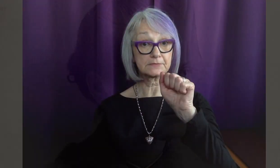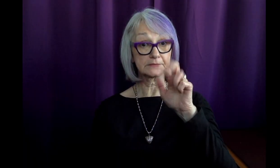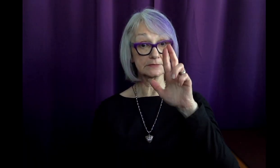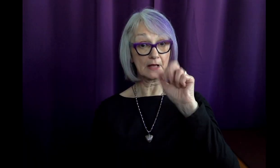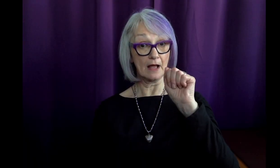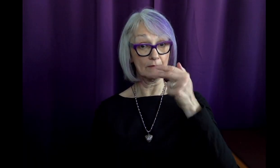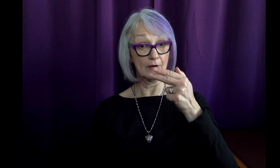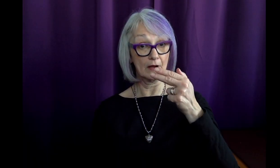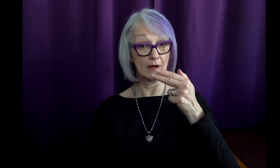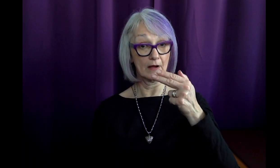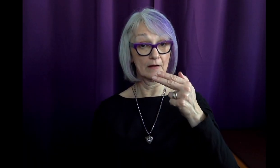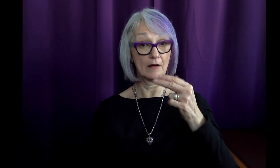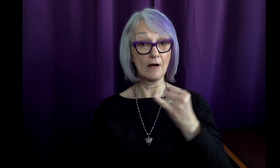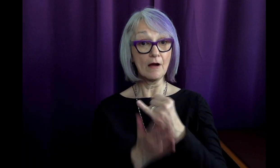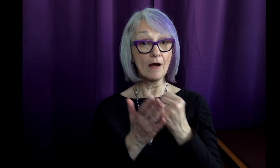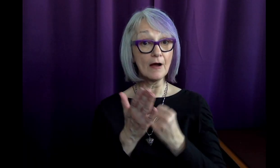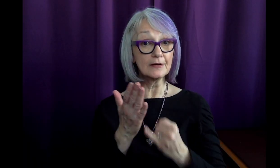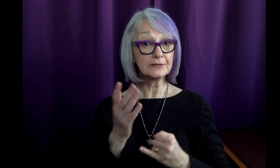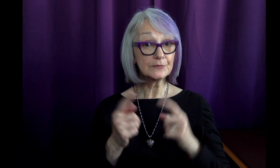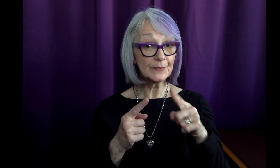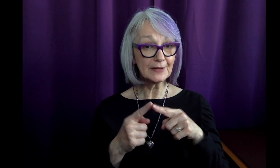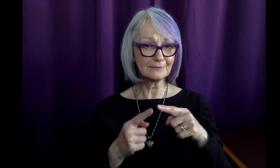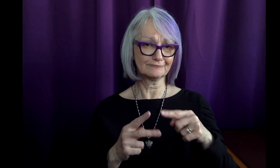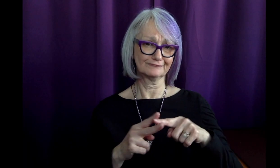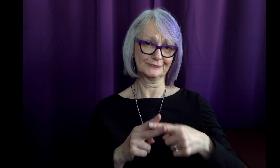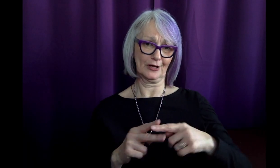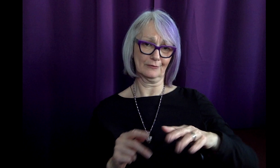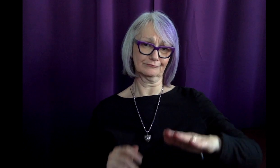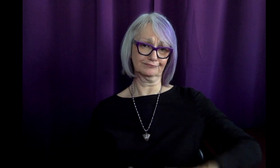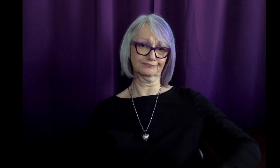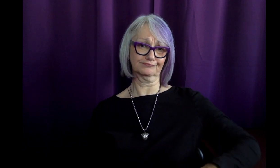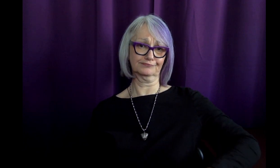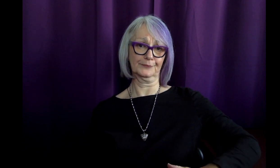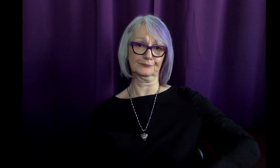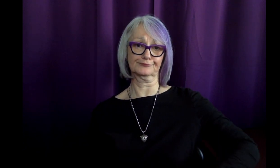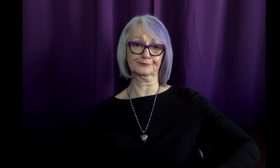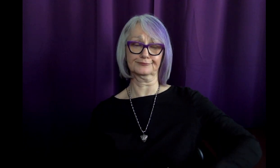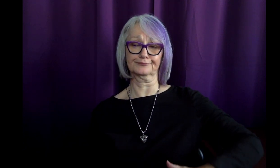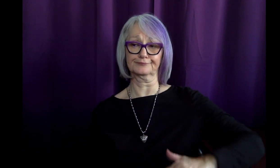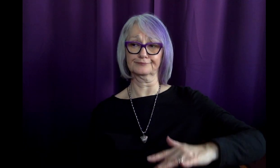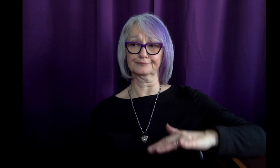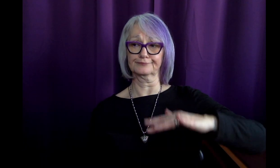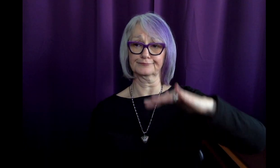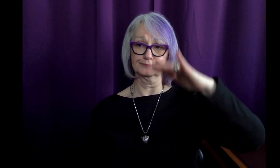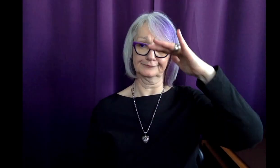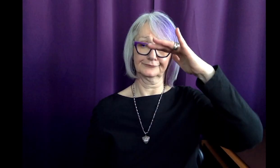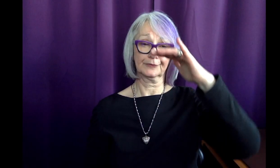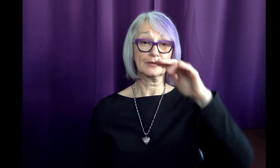Sarah was an artist from a young age